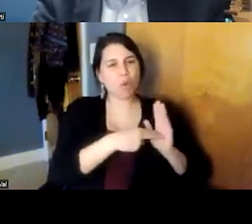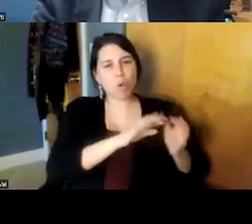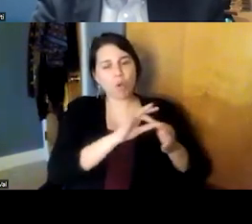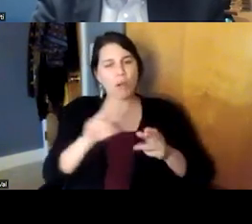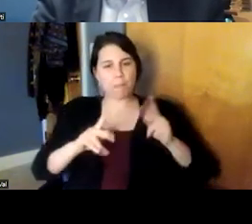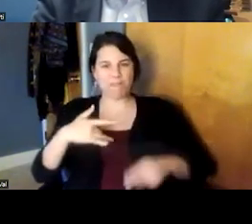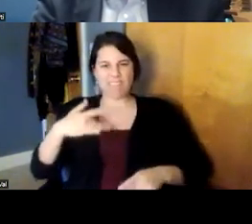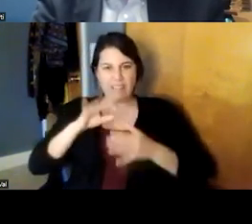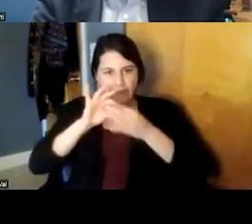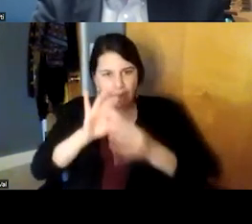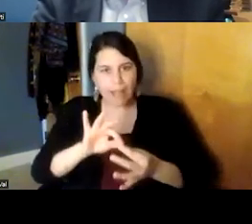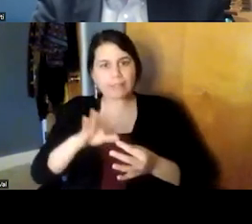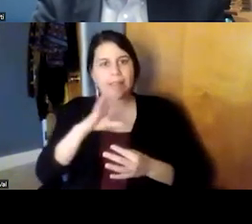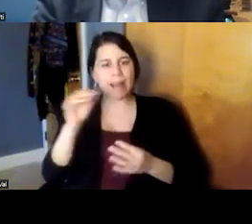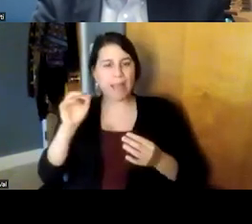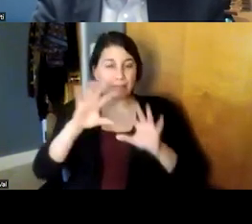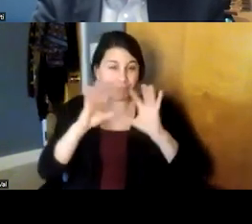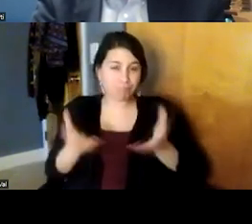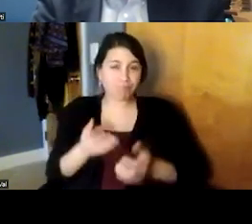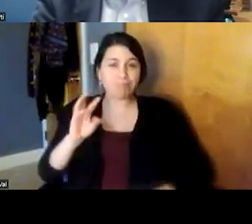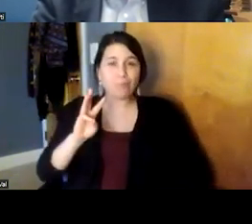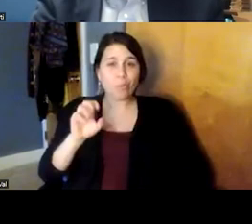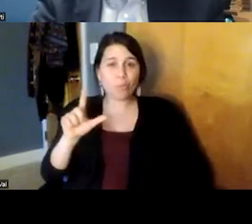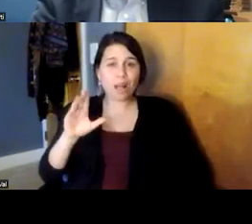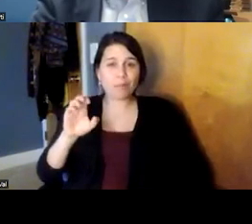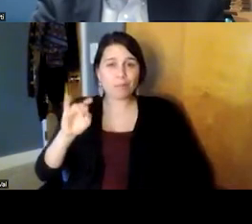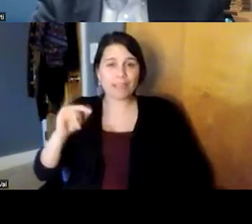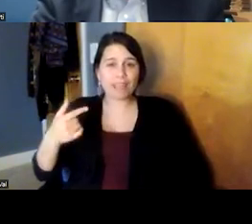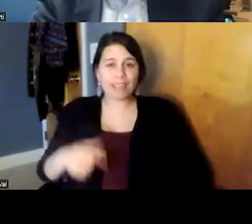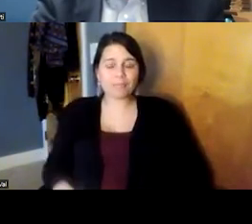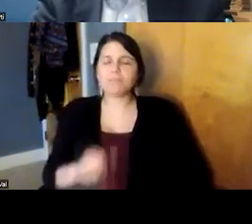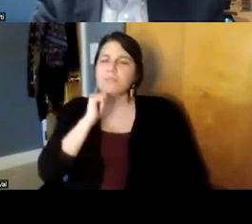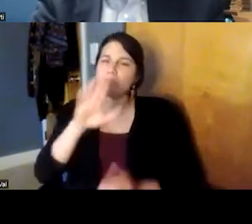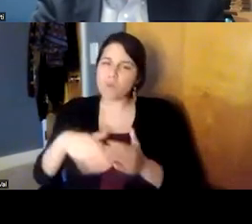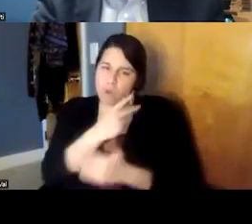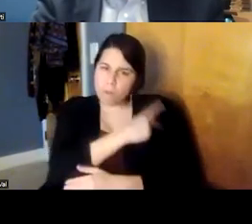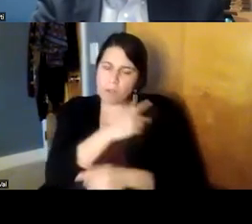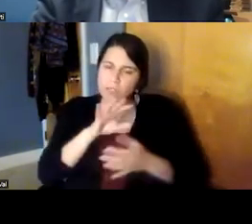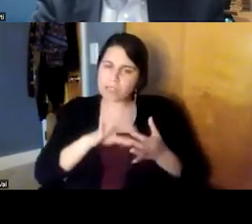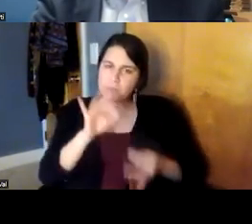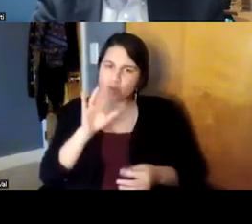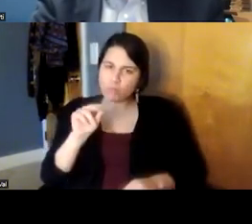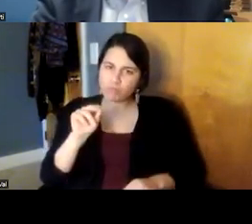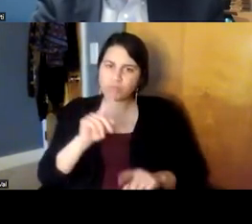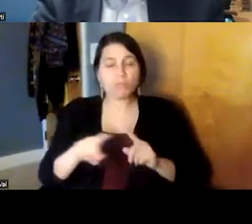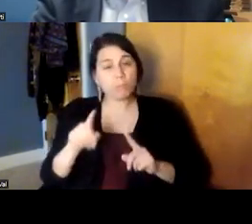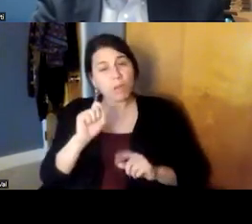well-being as well and uh while not all patients are spiritual there are those that are and that